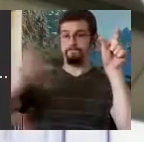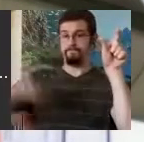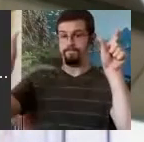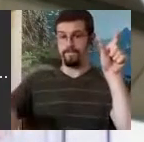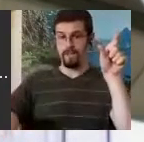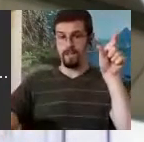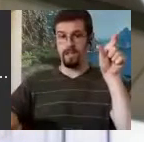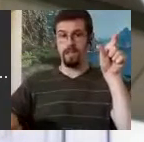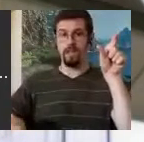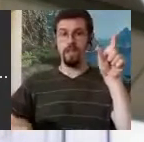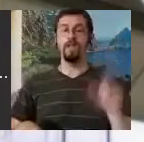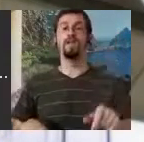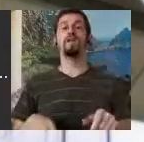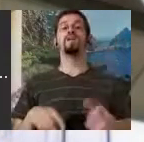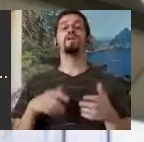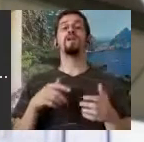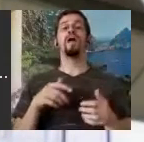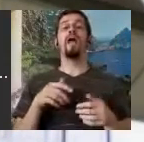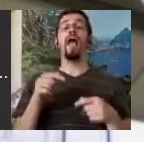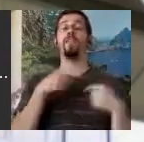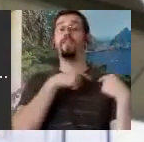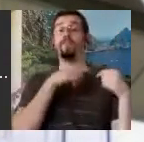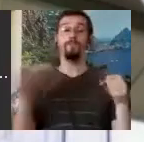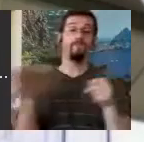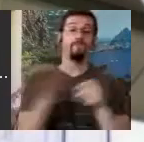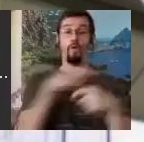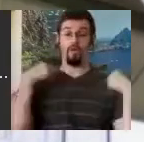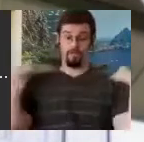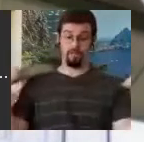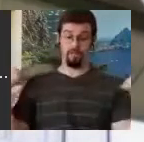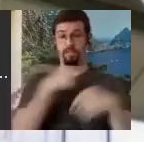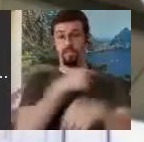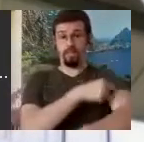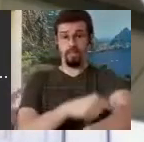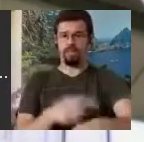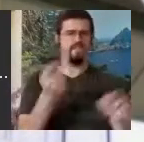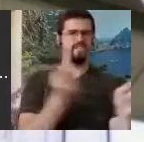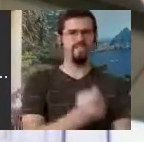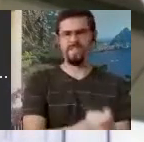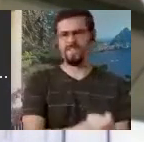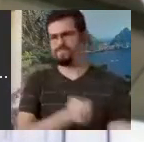the full stick figure and only write in a stacked way, the way that we do today